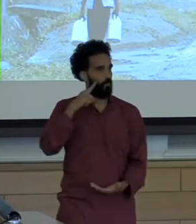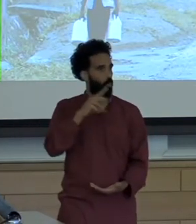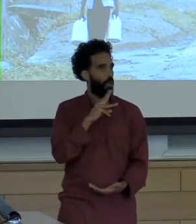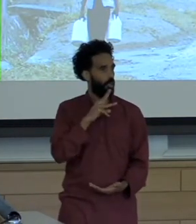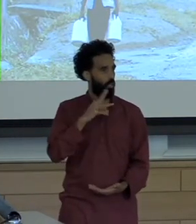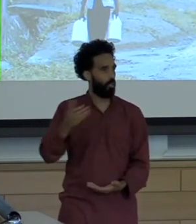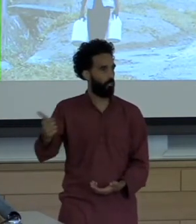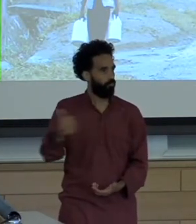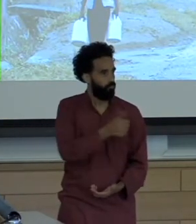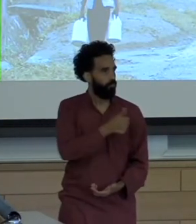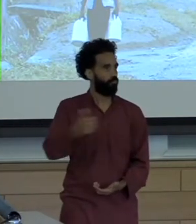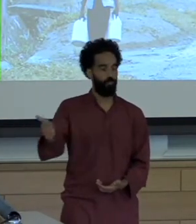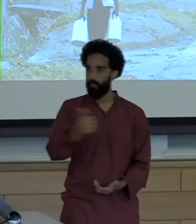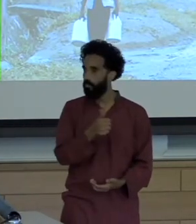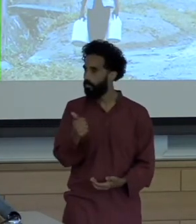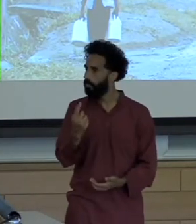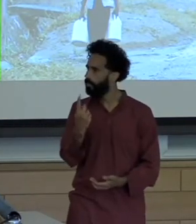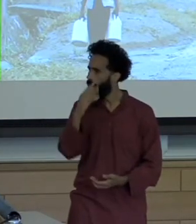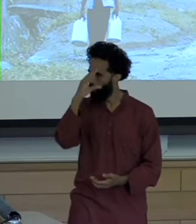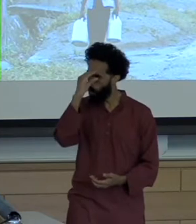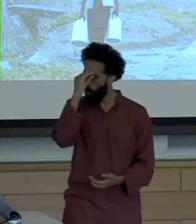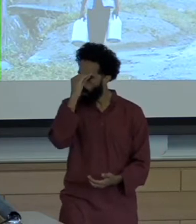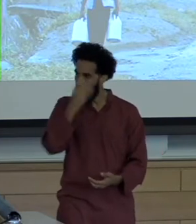Specifically that one that little boy, right?